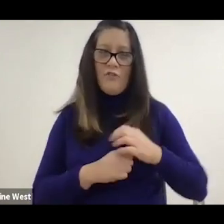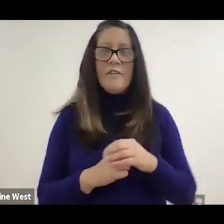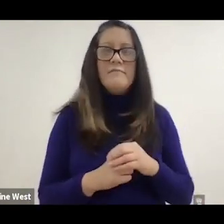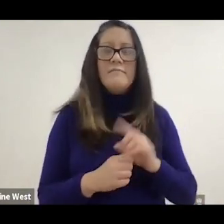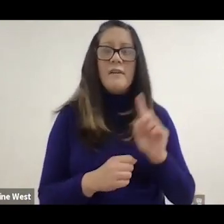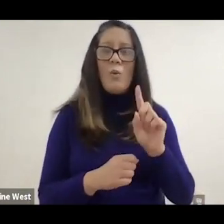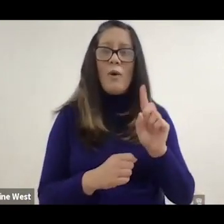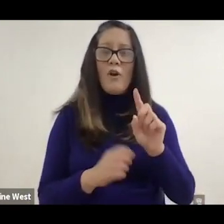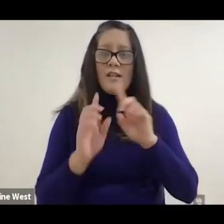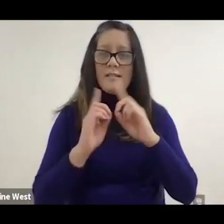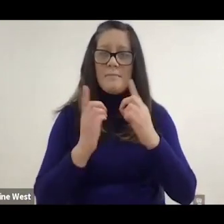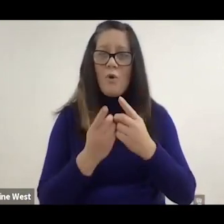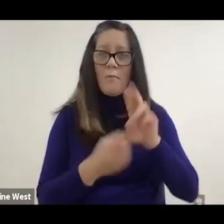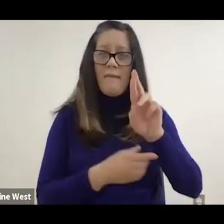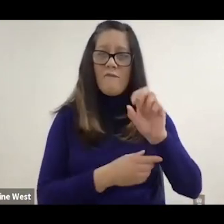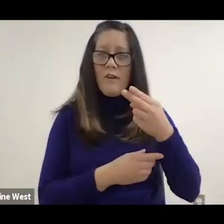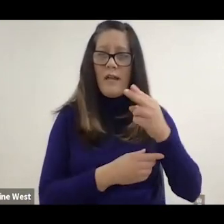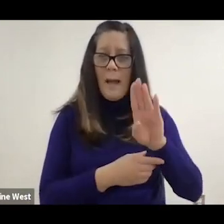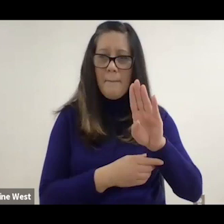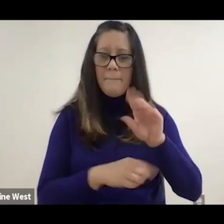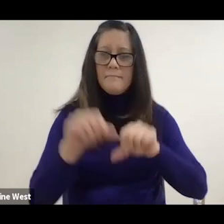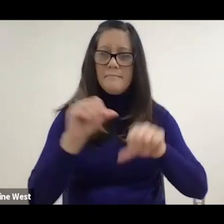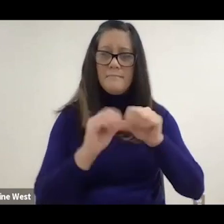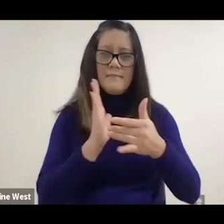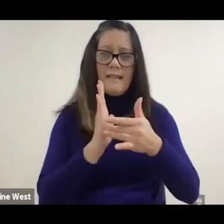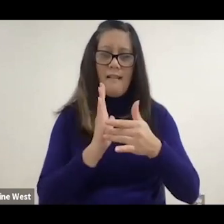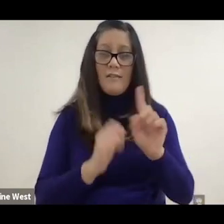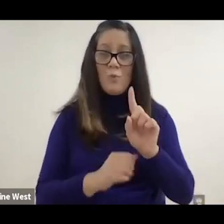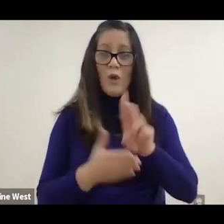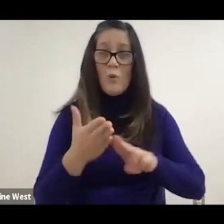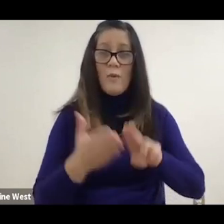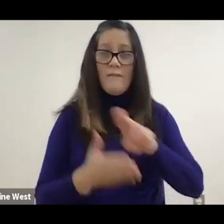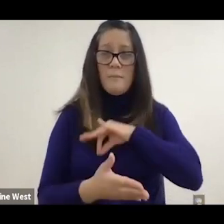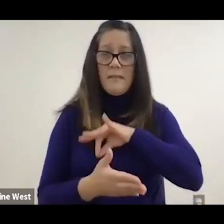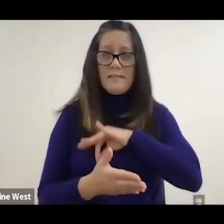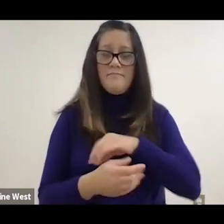Of rehabilitation science and technology at the University of Pittsburgh.